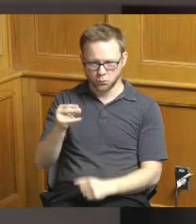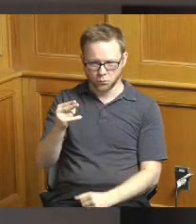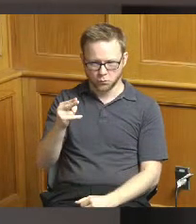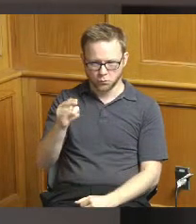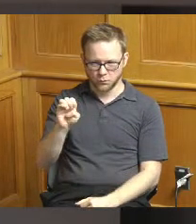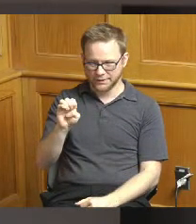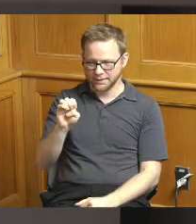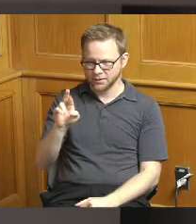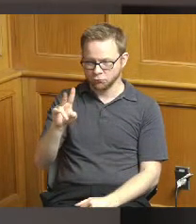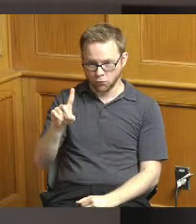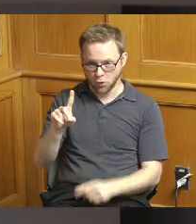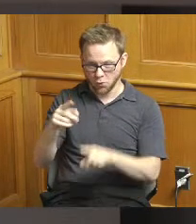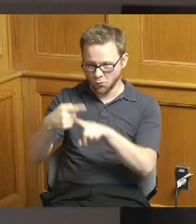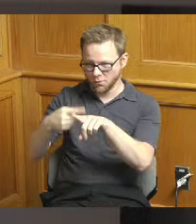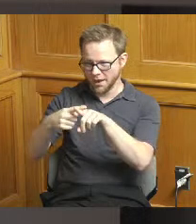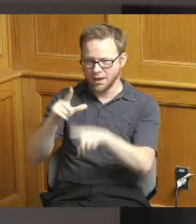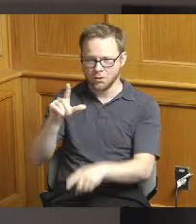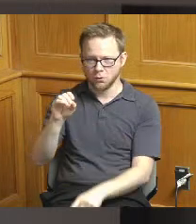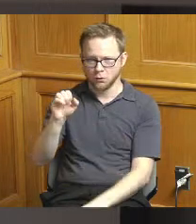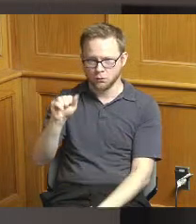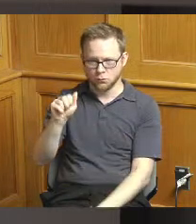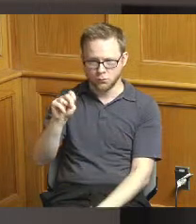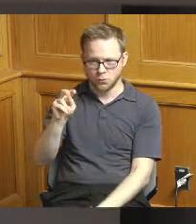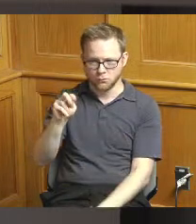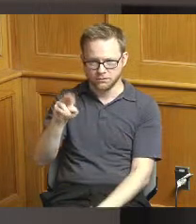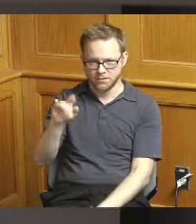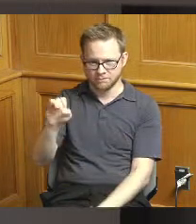they're looking to create a more visible business district there and again